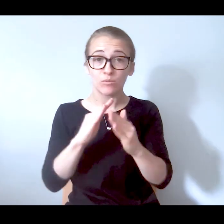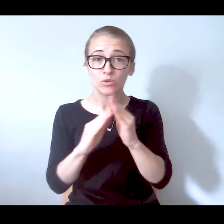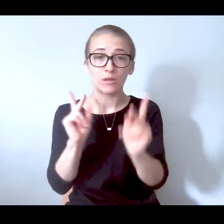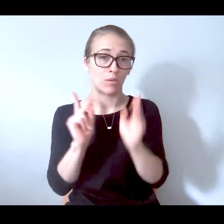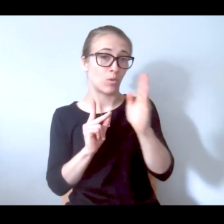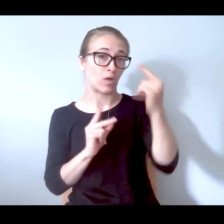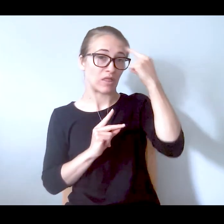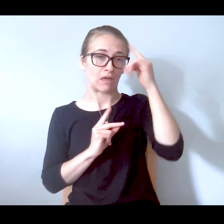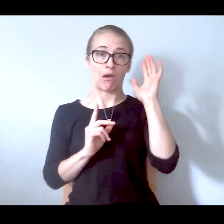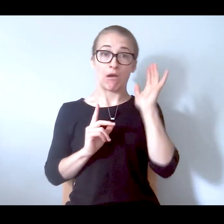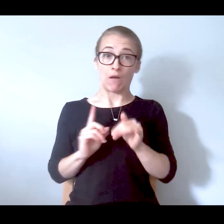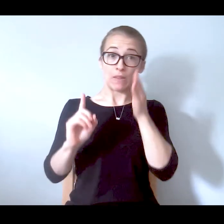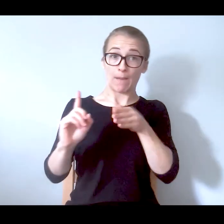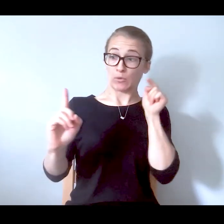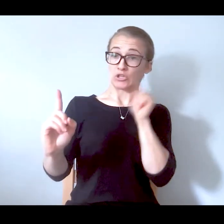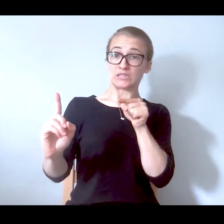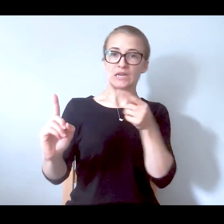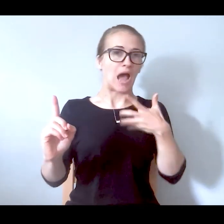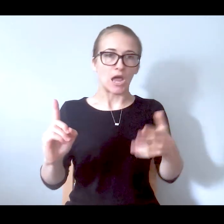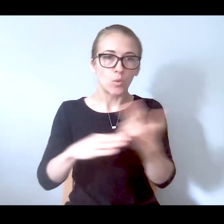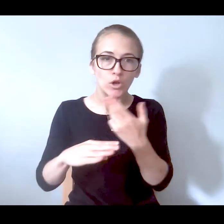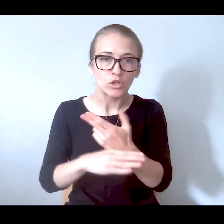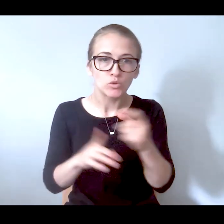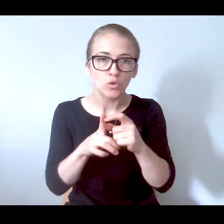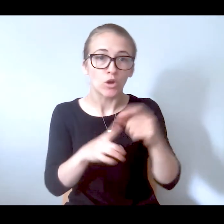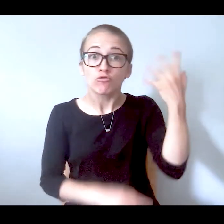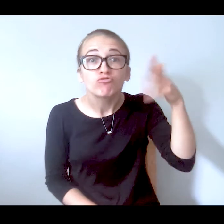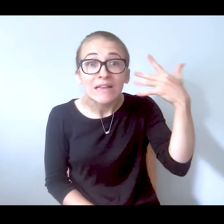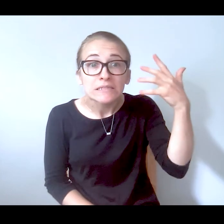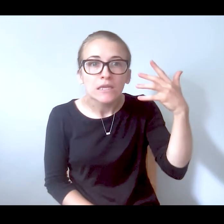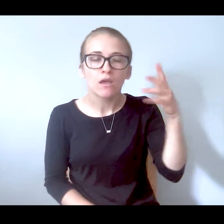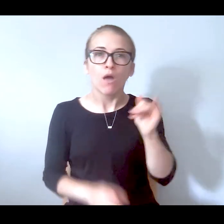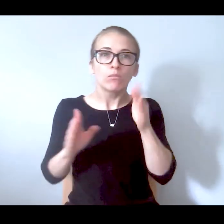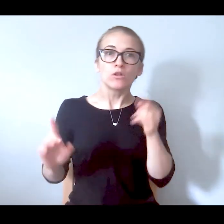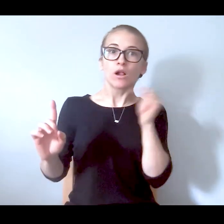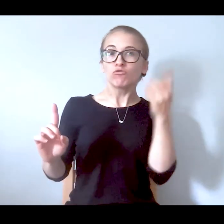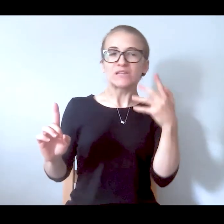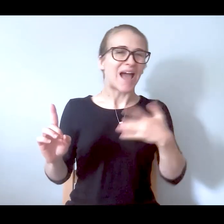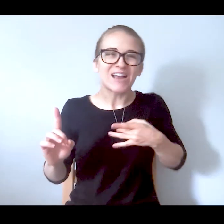people think -- and I don't like to use those words, crazy -- I don't like that. You don't know what